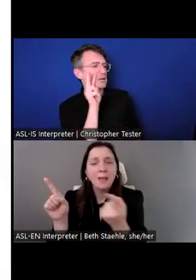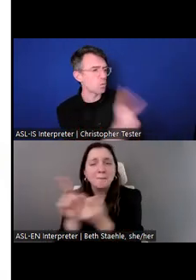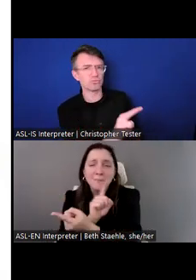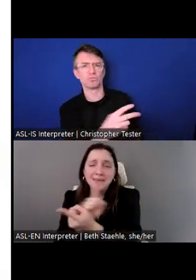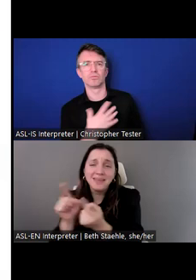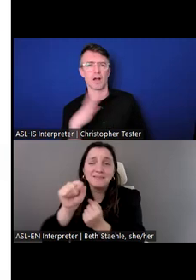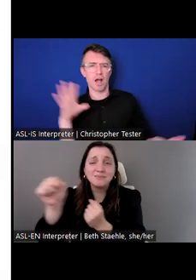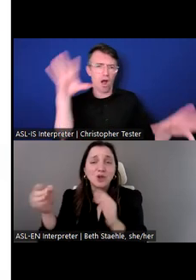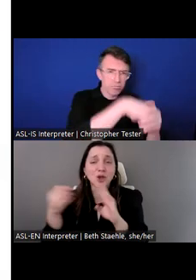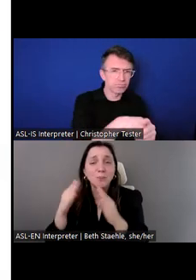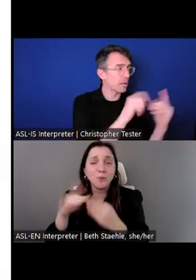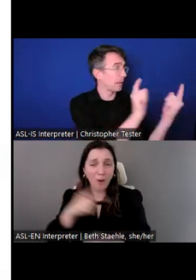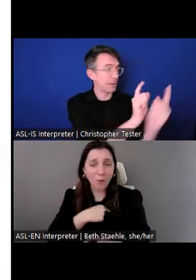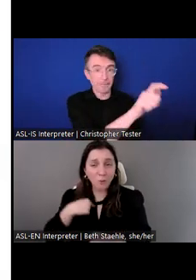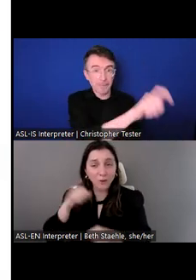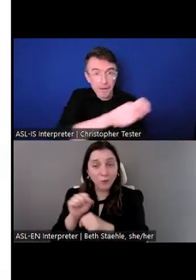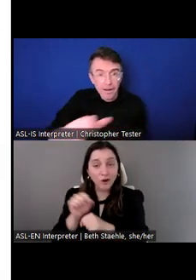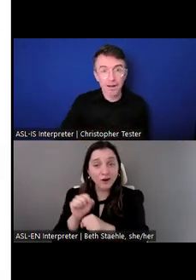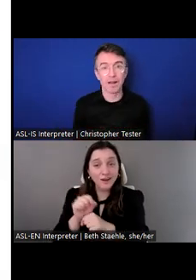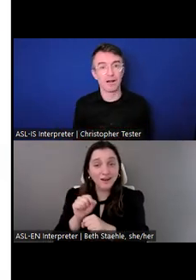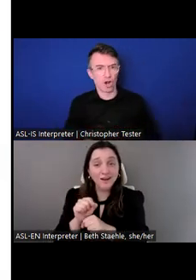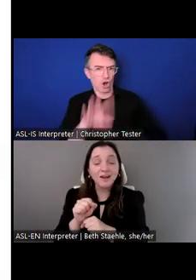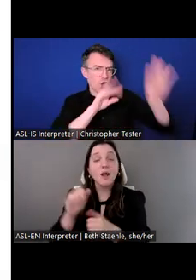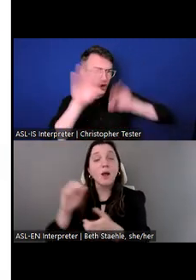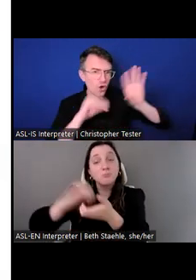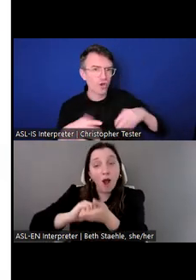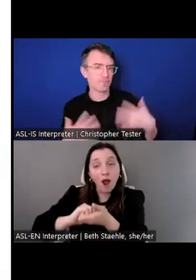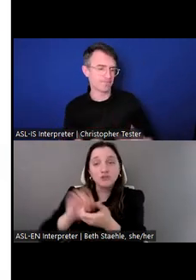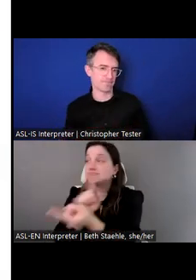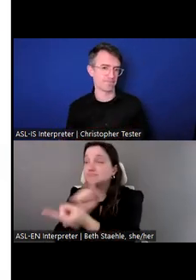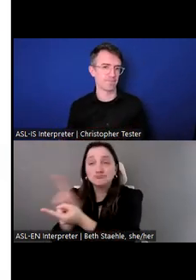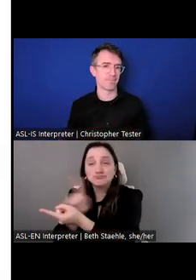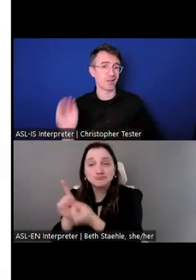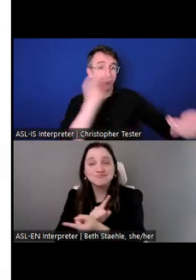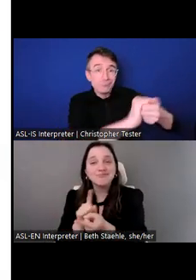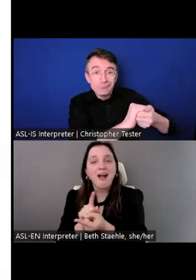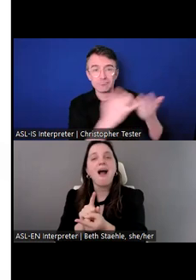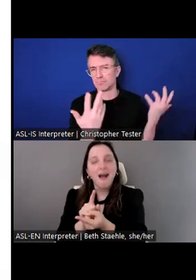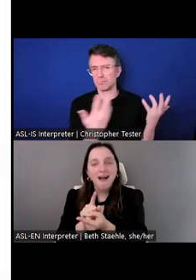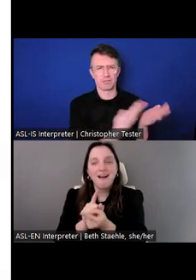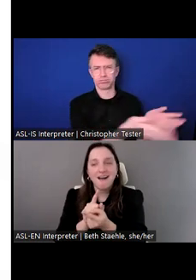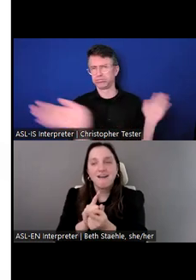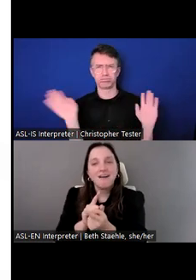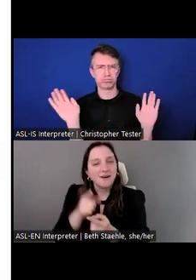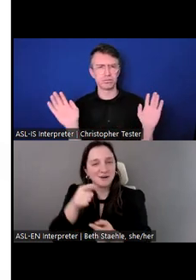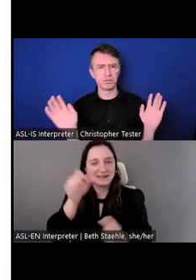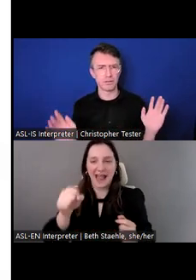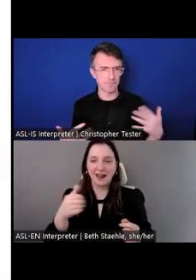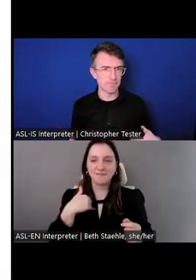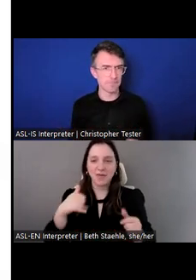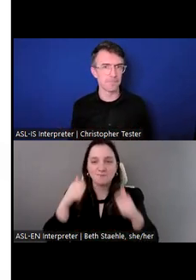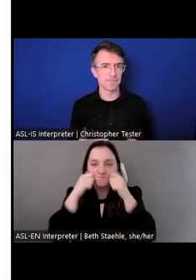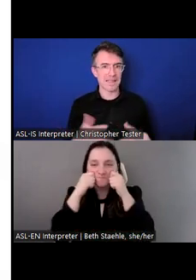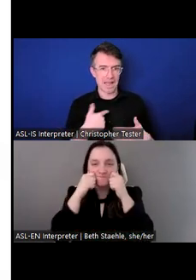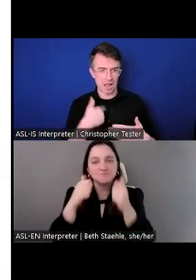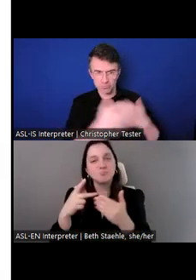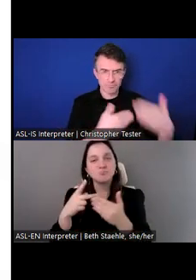work with and that we partner with and get a sense of an in person programmatic work.